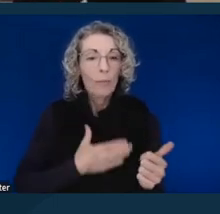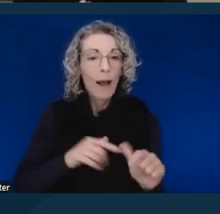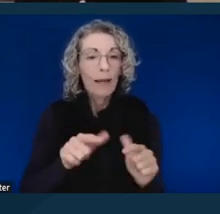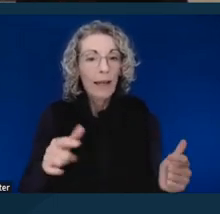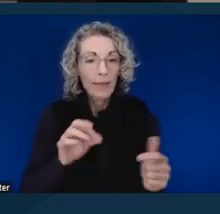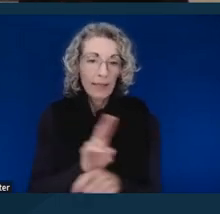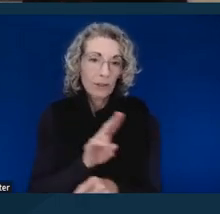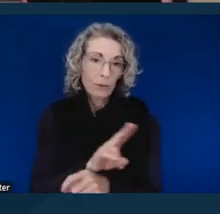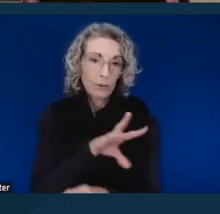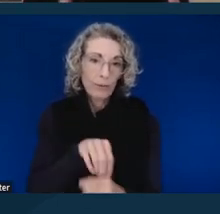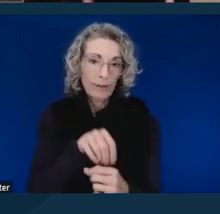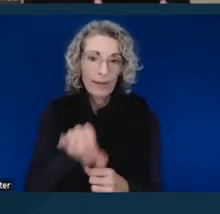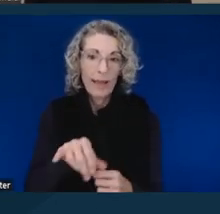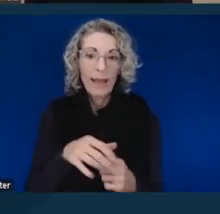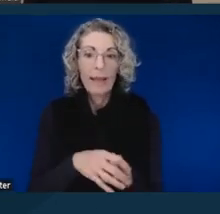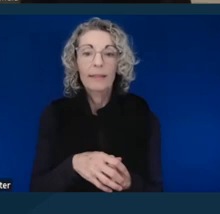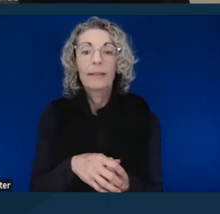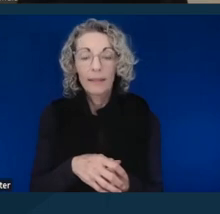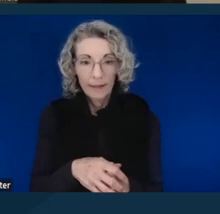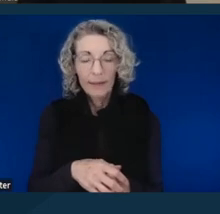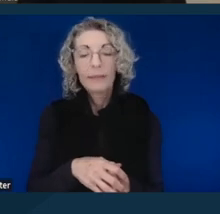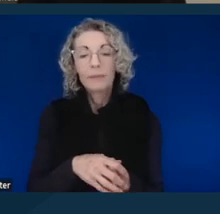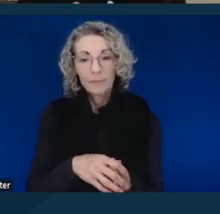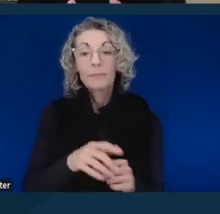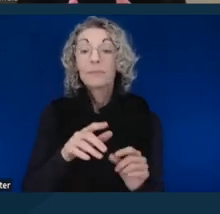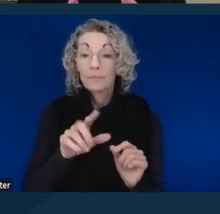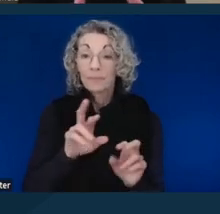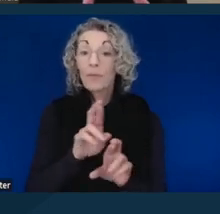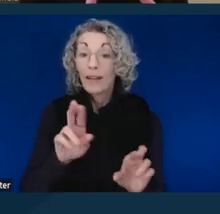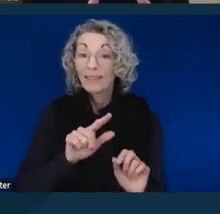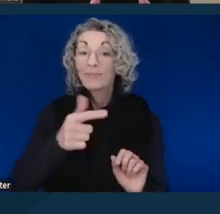So, a lot of it is really emphasizing that